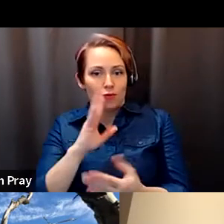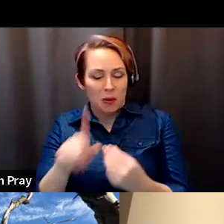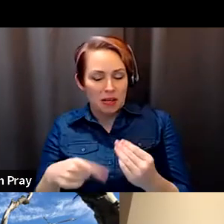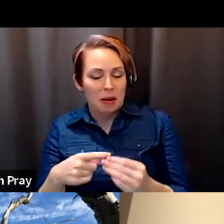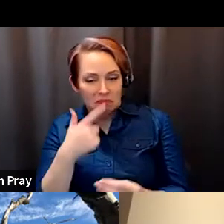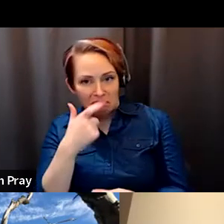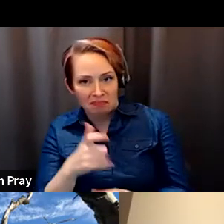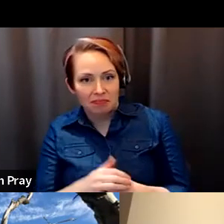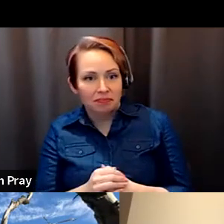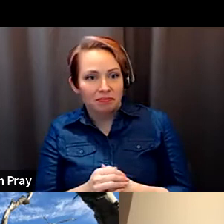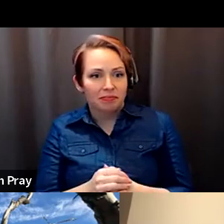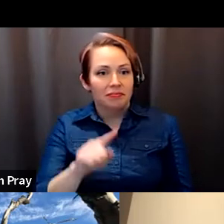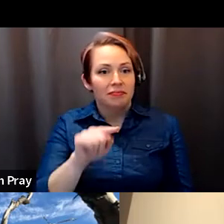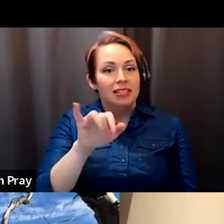Paul Gellert: TIM do you're up next go ahead.